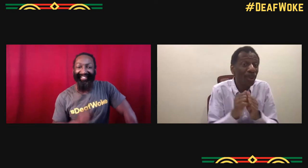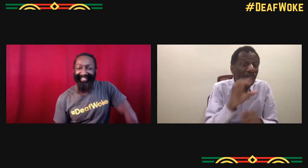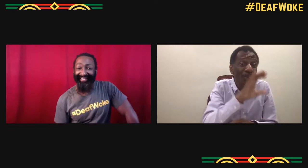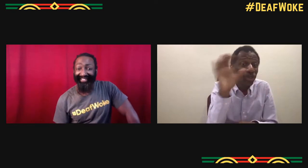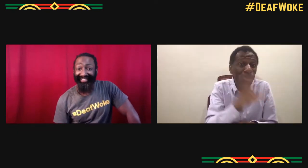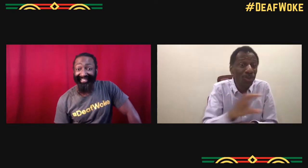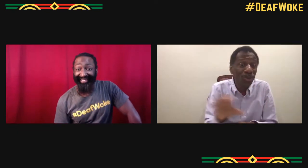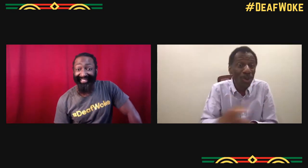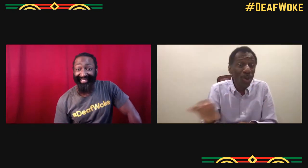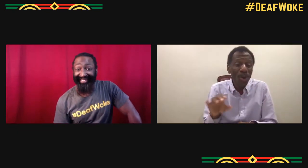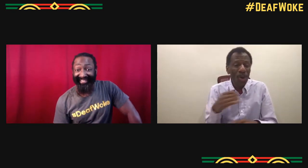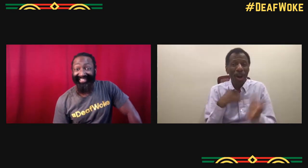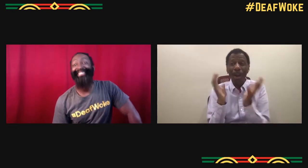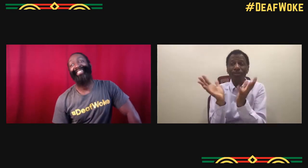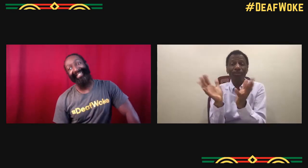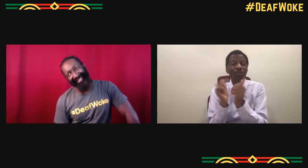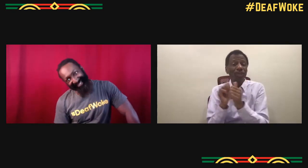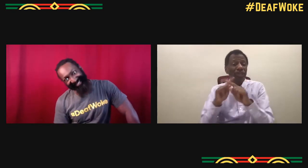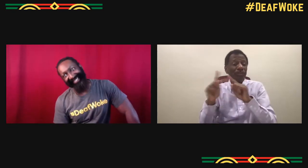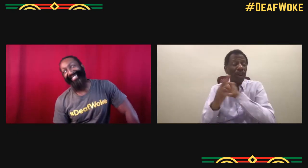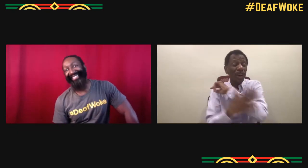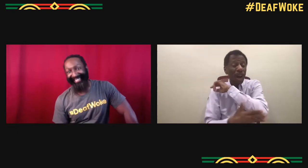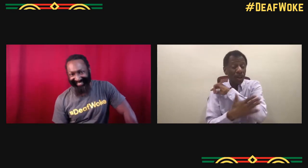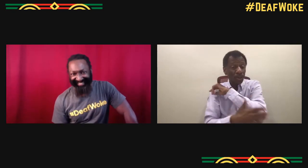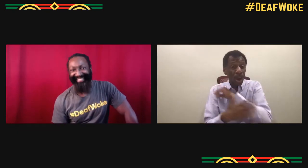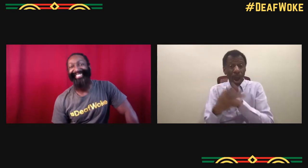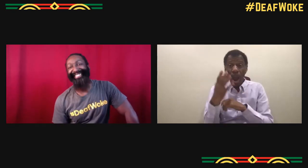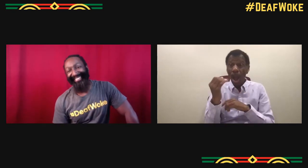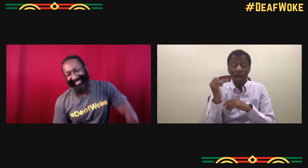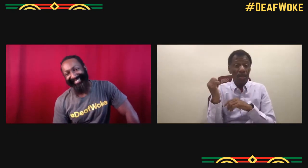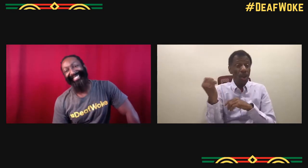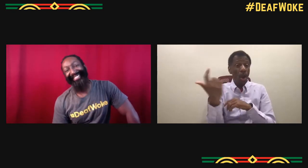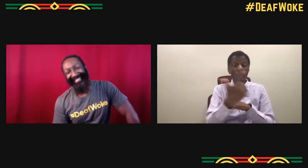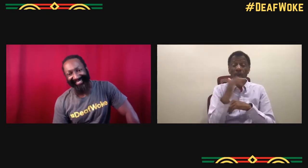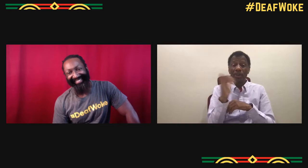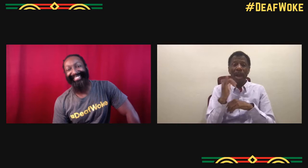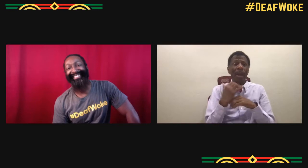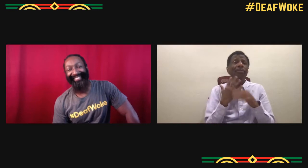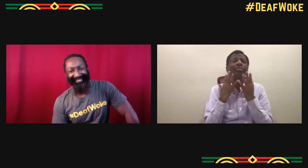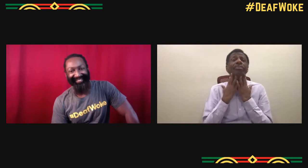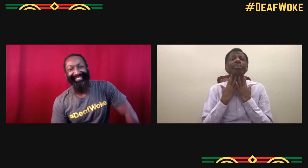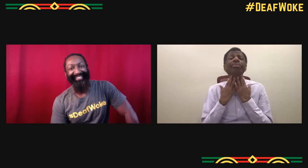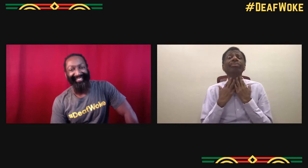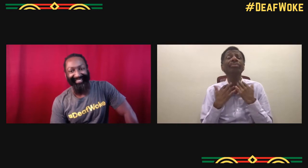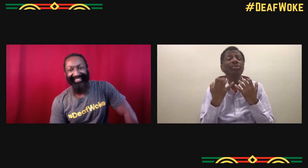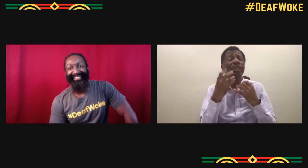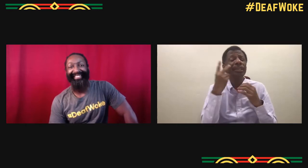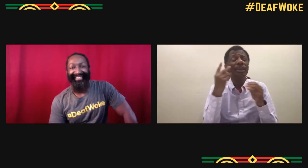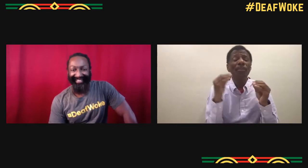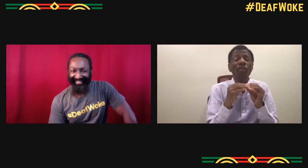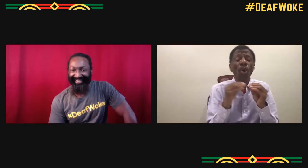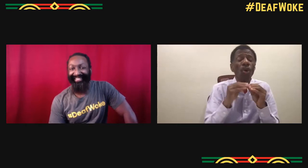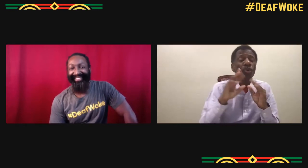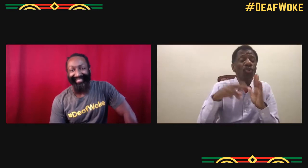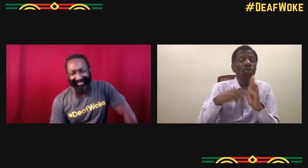I've been traveling around the world and now because of zoom, I've been having the opportunity to connect with countries